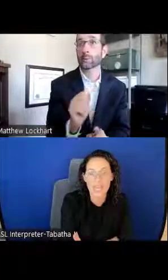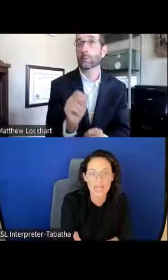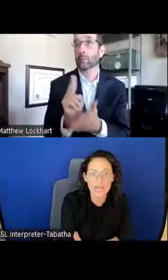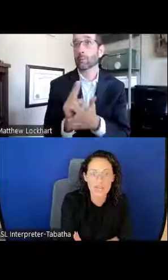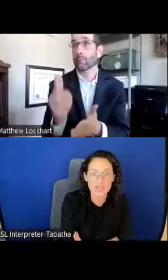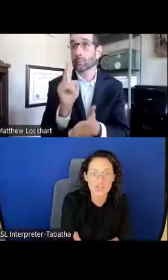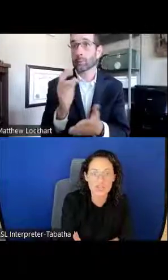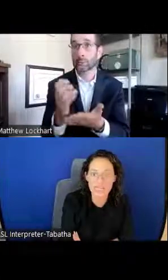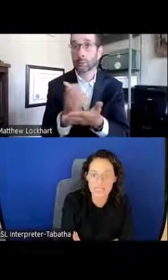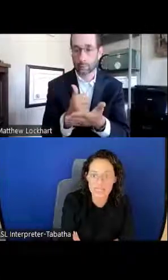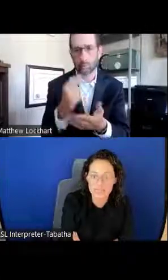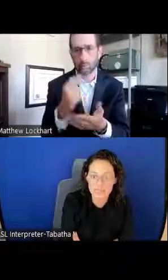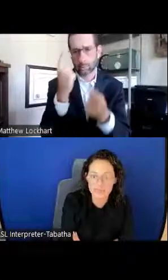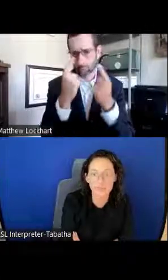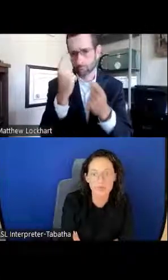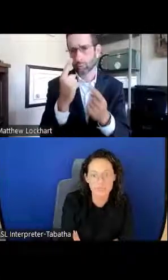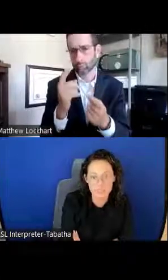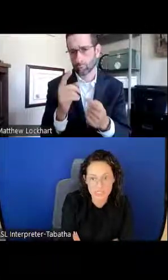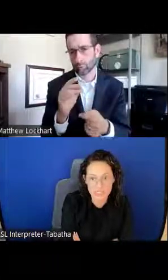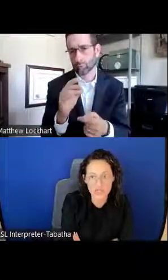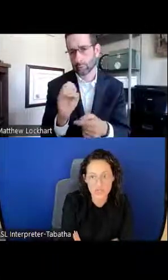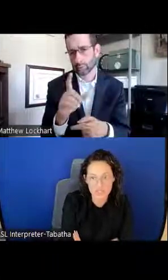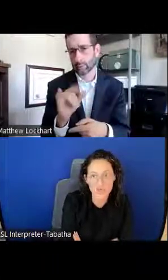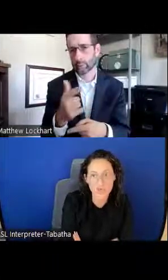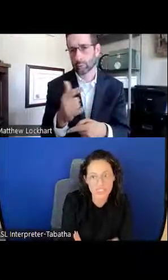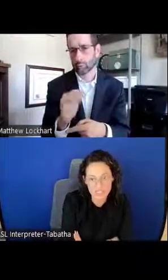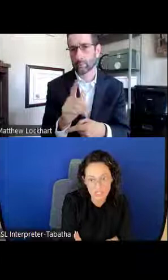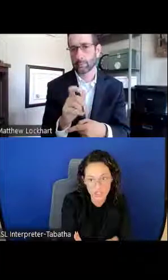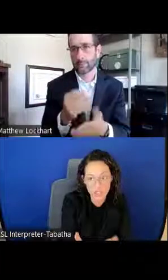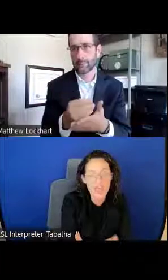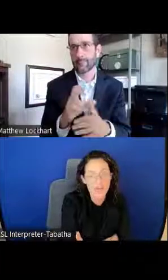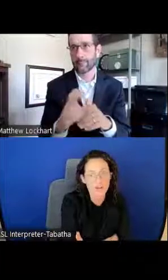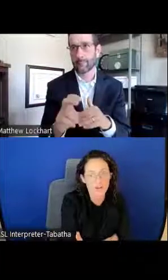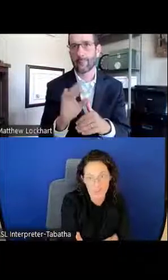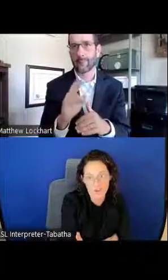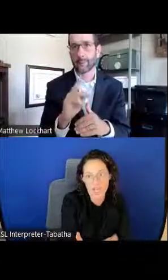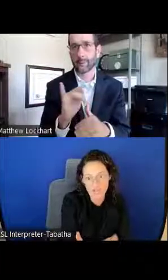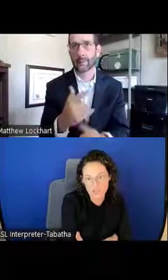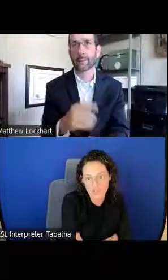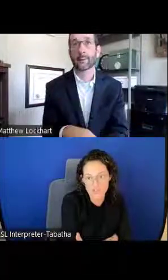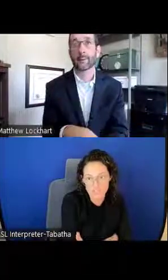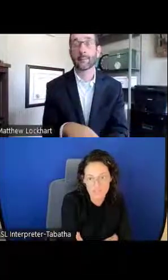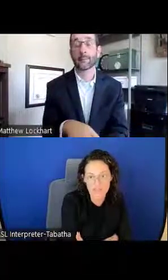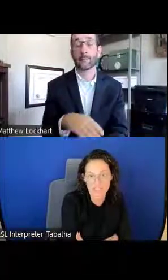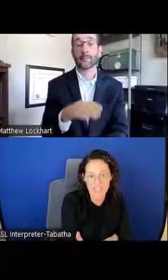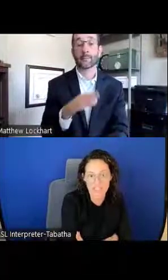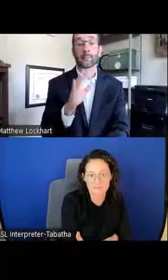NIH grantees universities are also considered, and they are also eligible to receive funding.